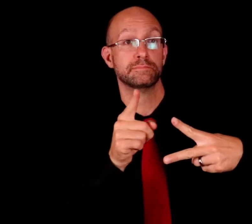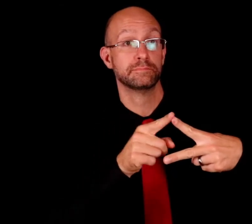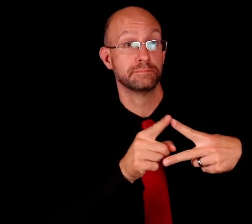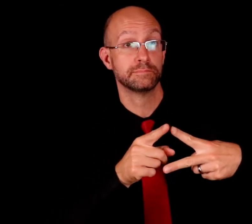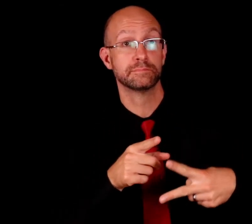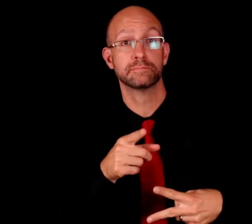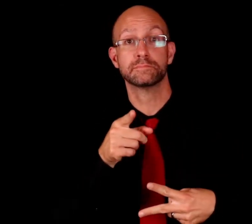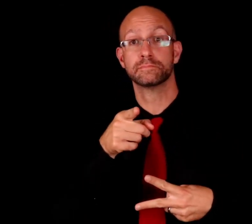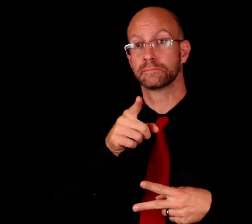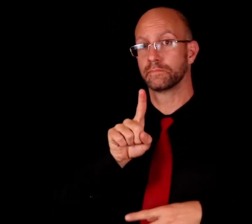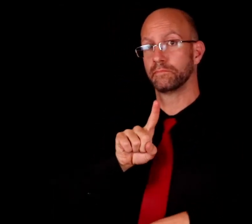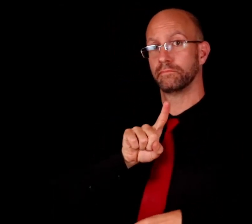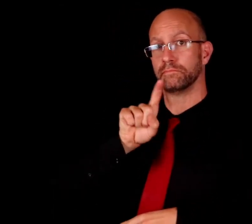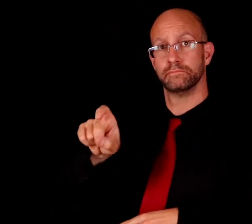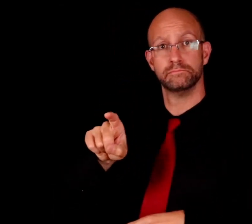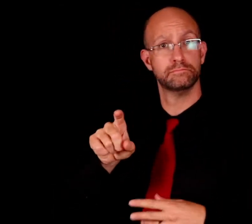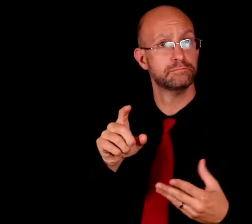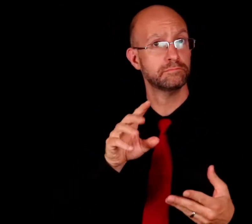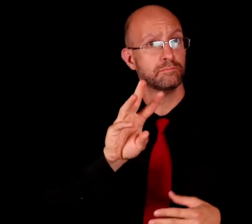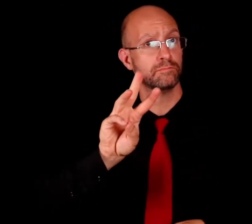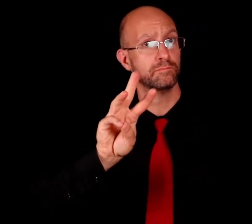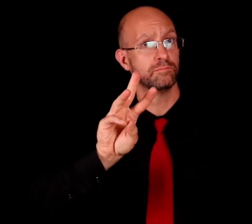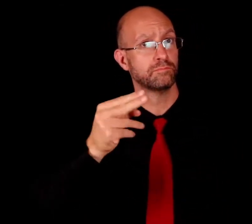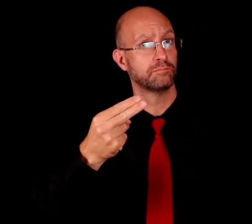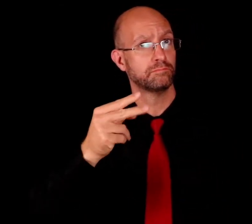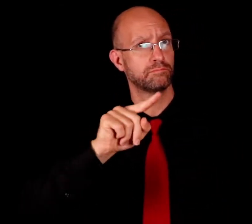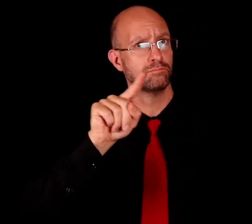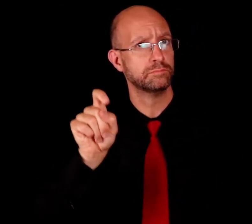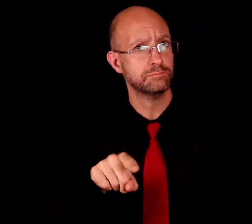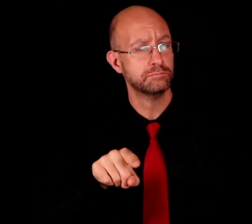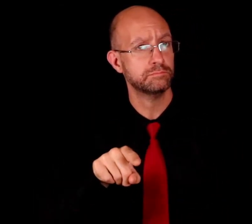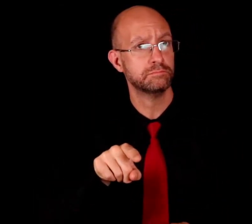1) You will ask a WH-question.